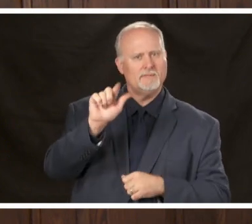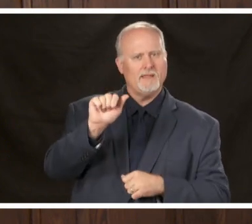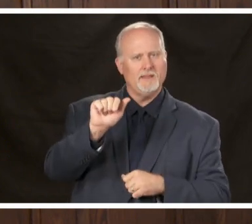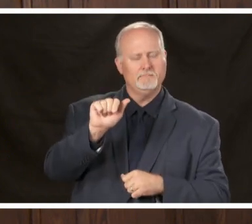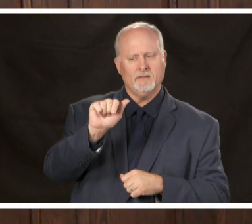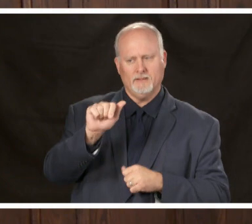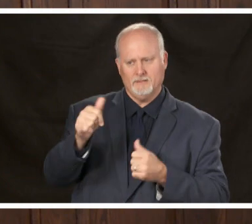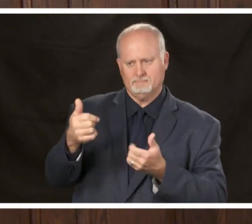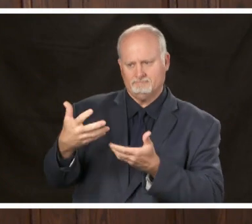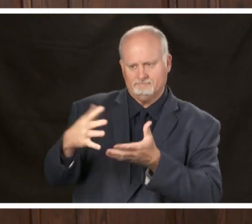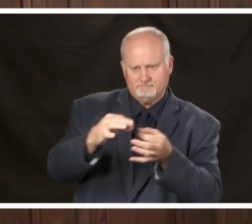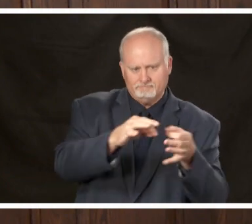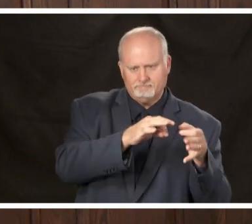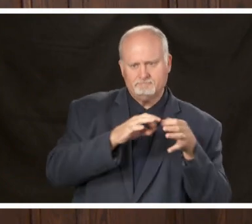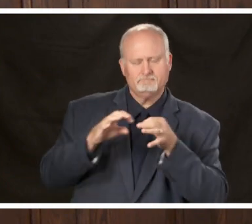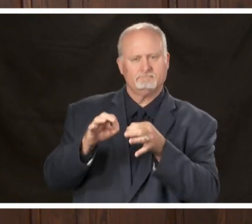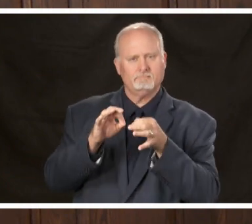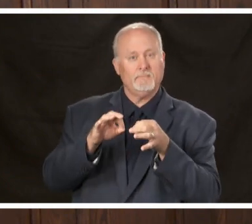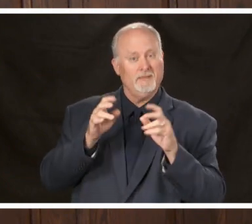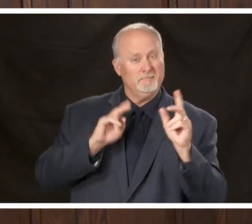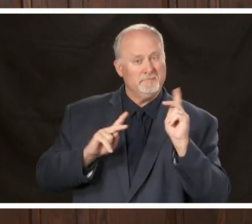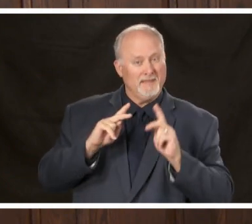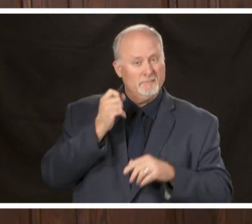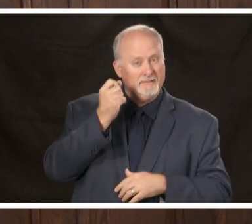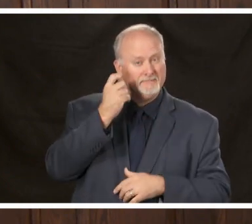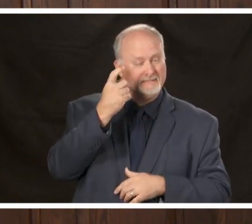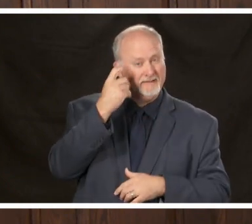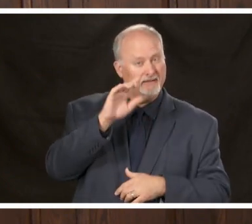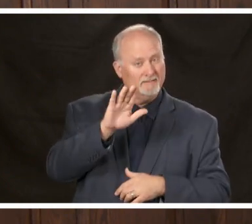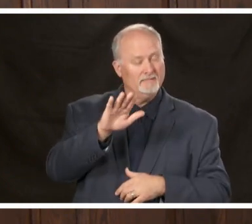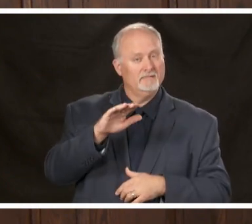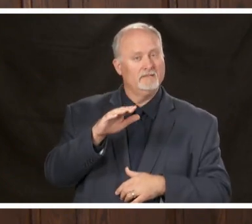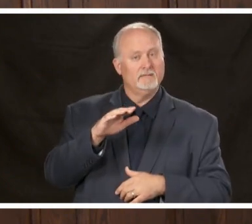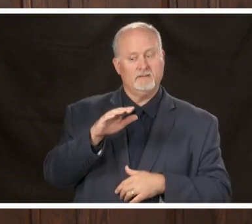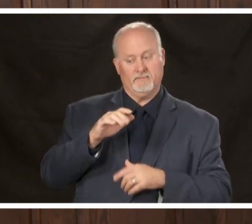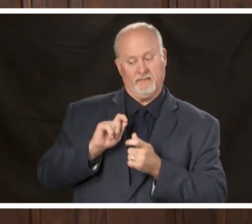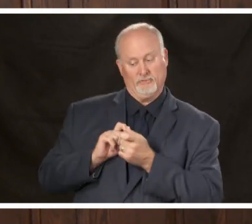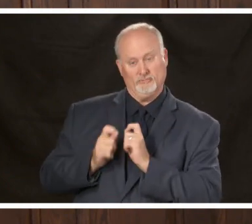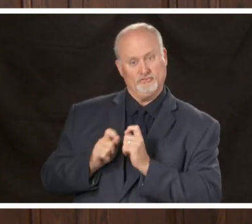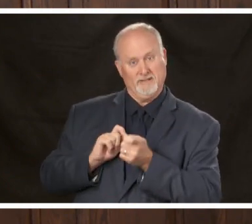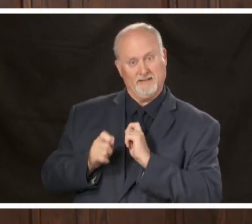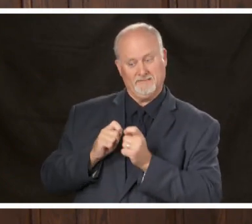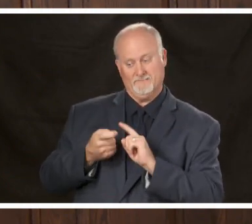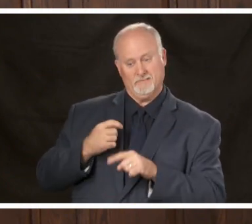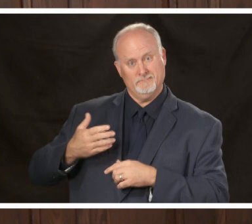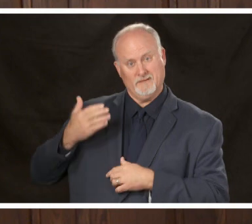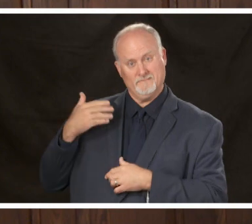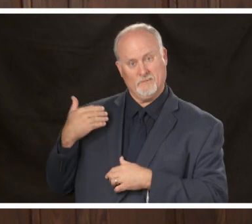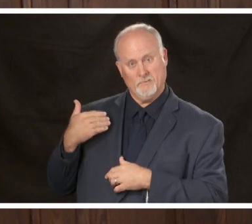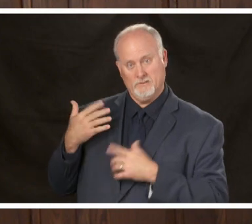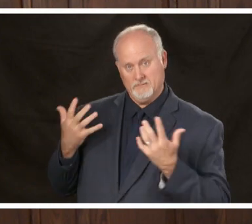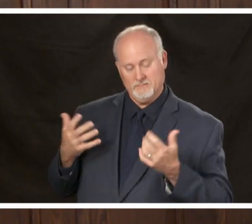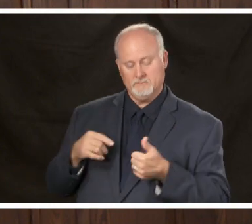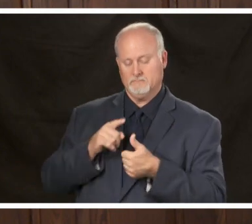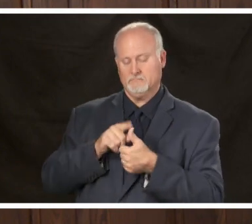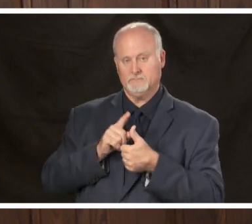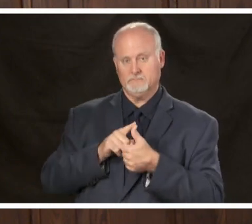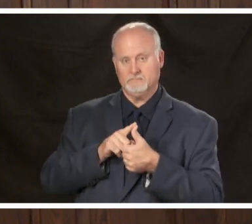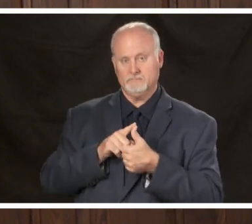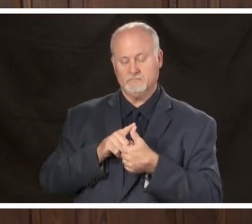people may know already the main changes from before are number one retail